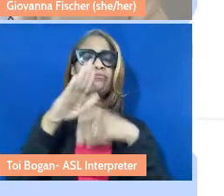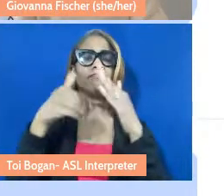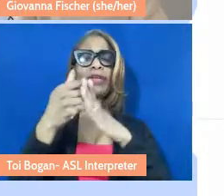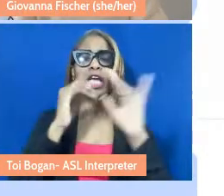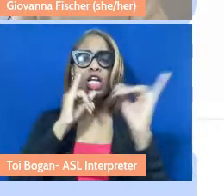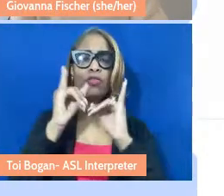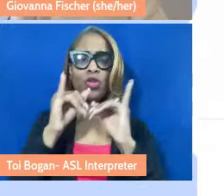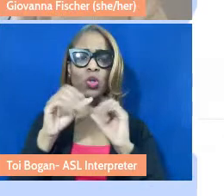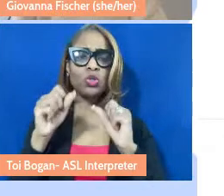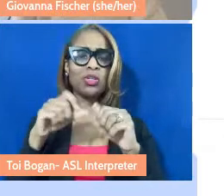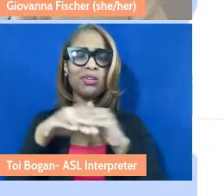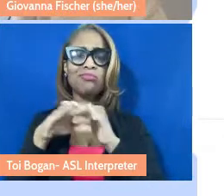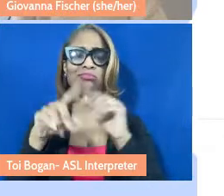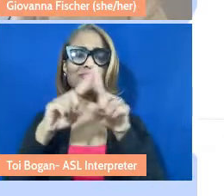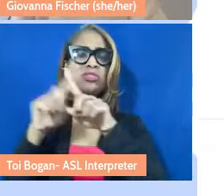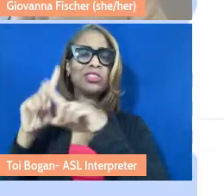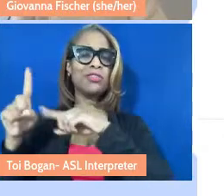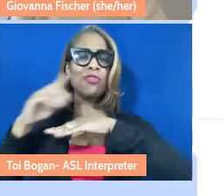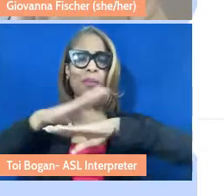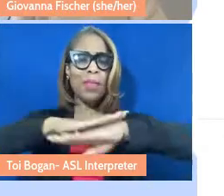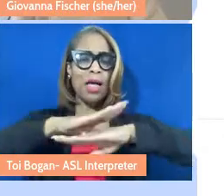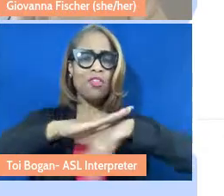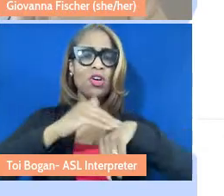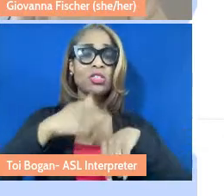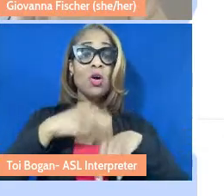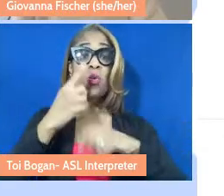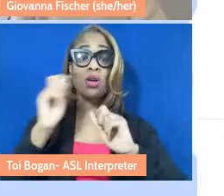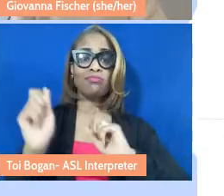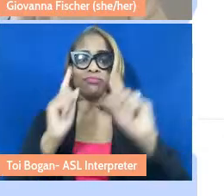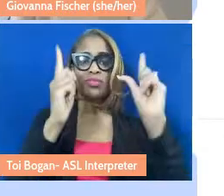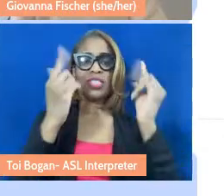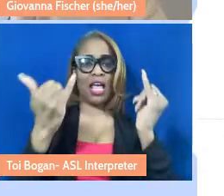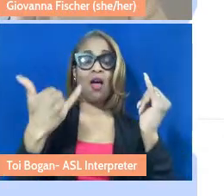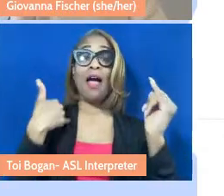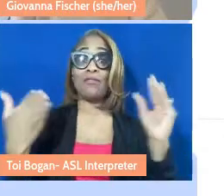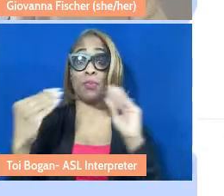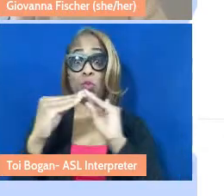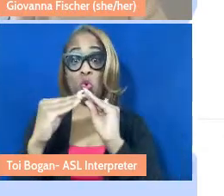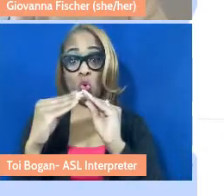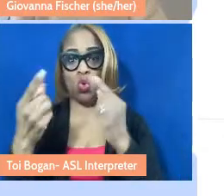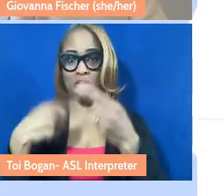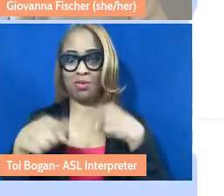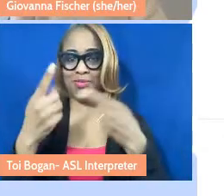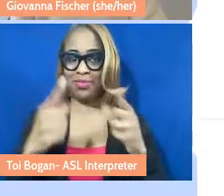streaming platforms. There's one up now. There are more to come soon. And if I click home,